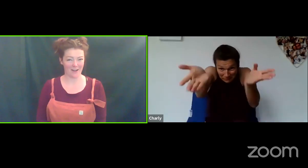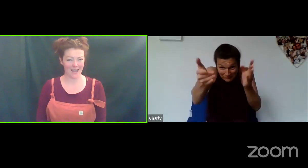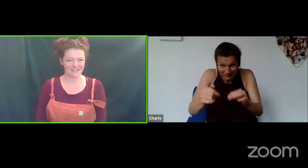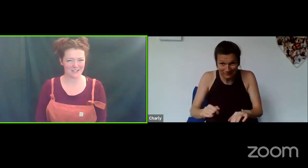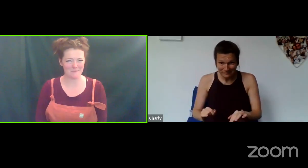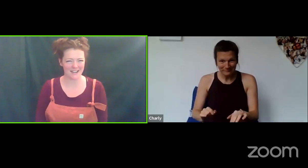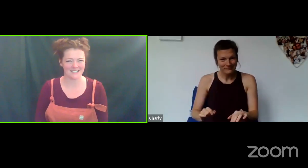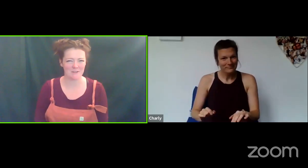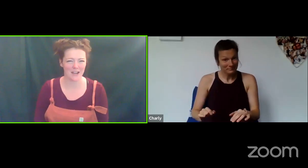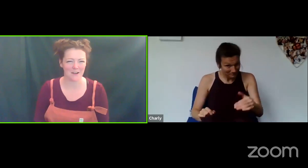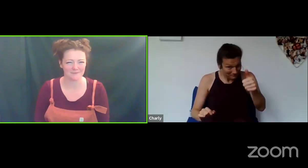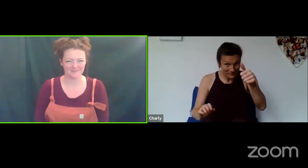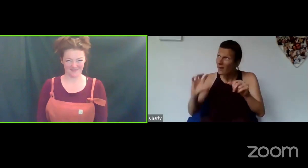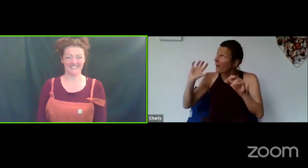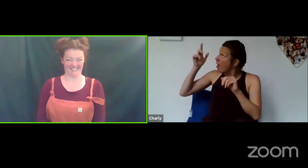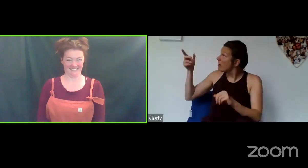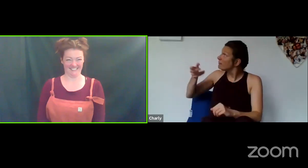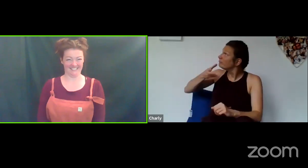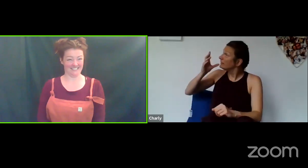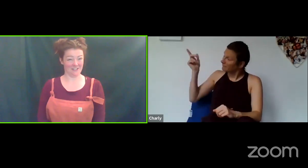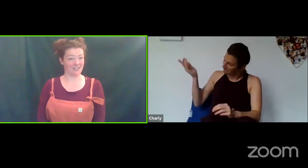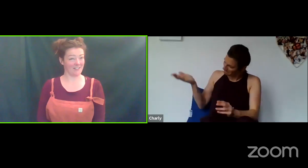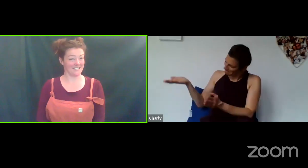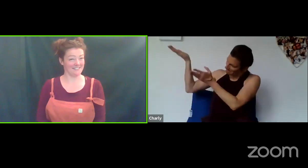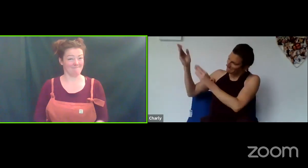OK, two minutes, here we go! Laura, are you ready?